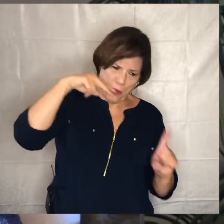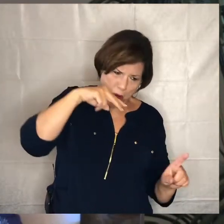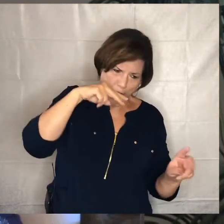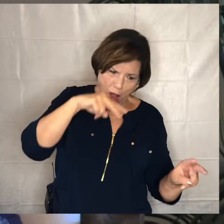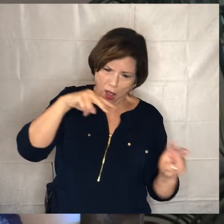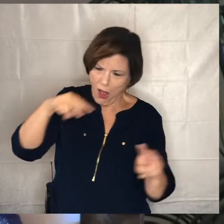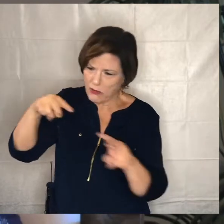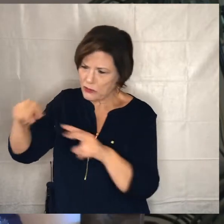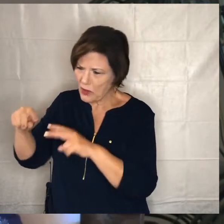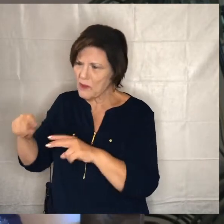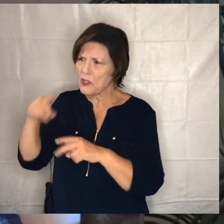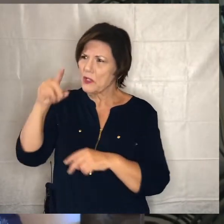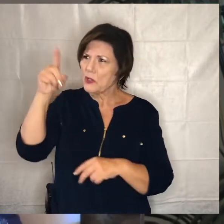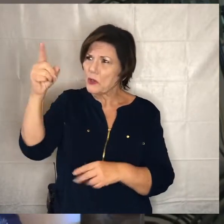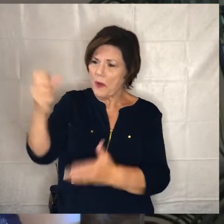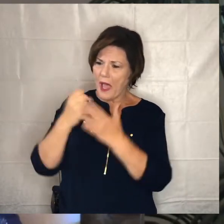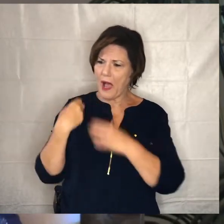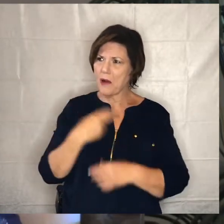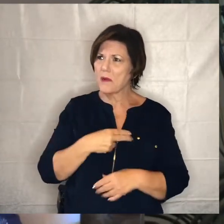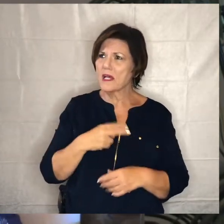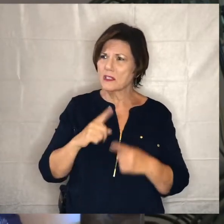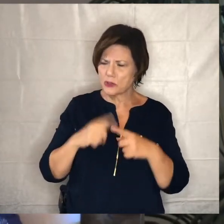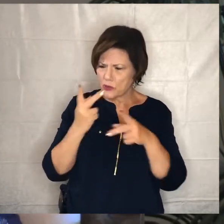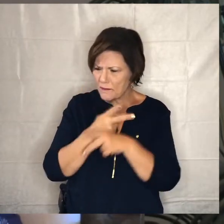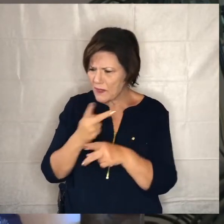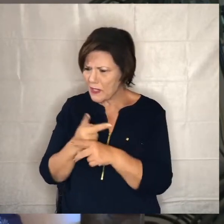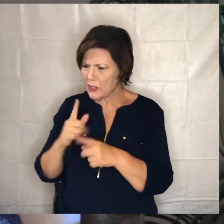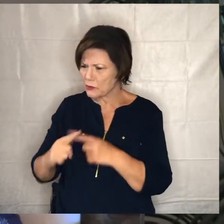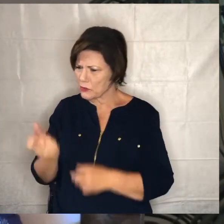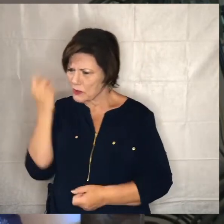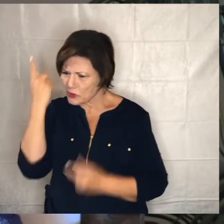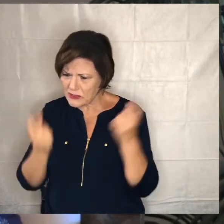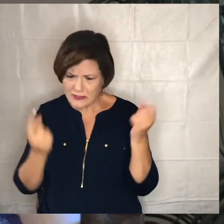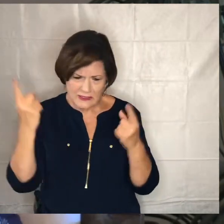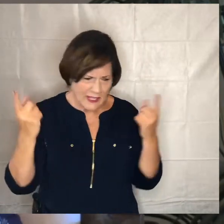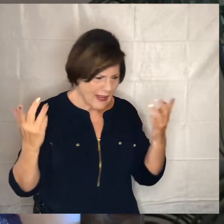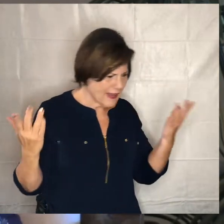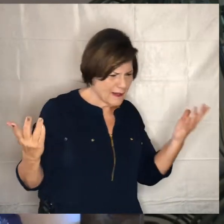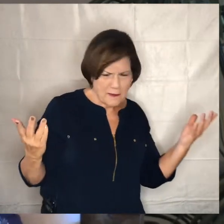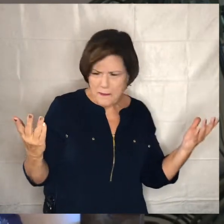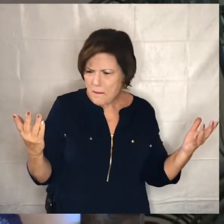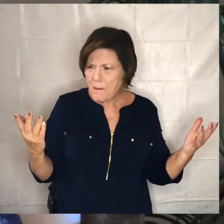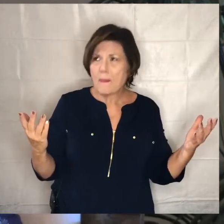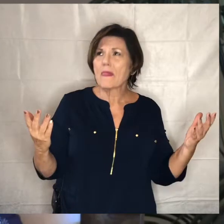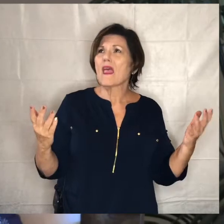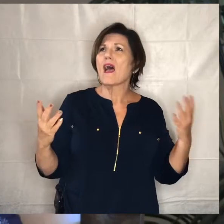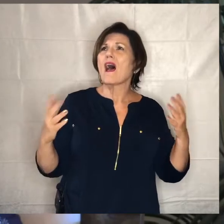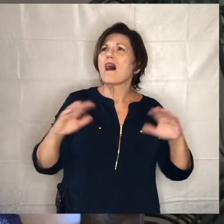to figure out to discern the way that